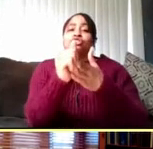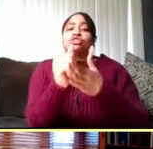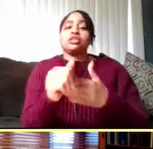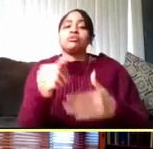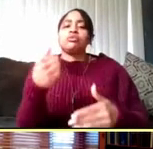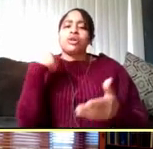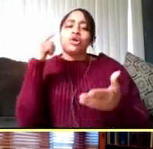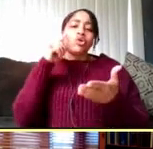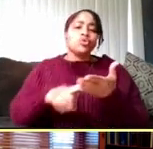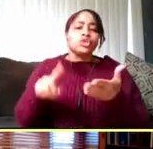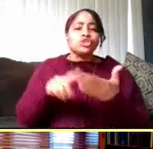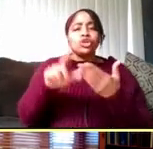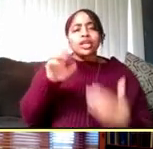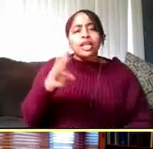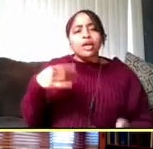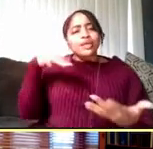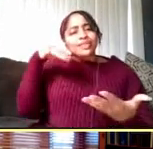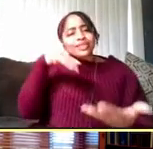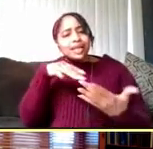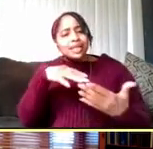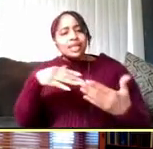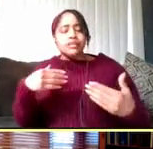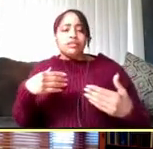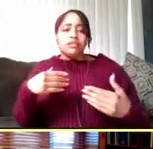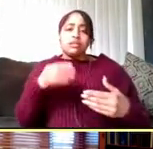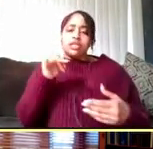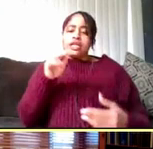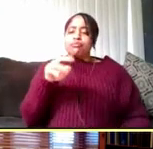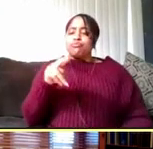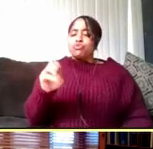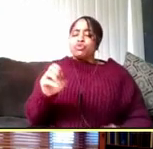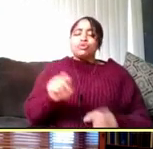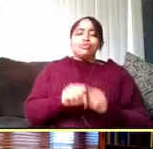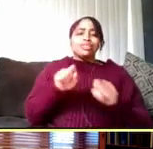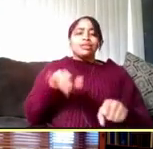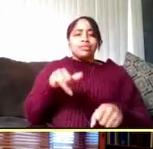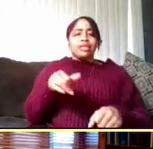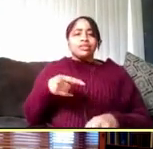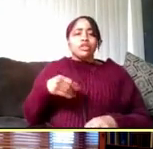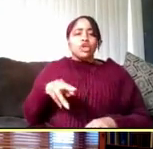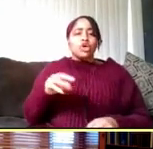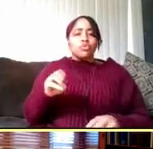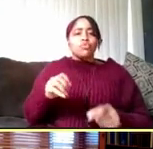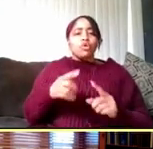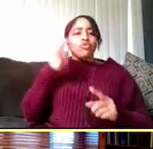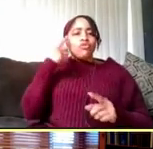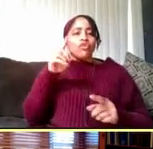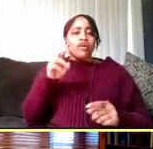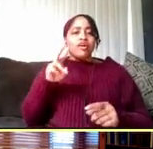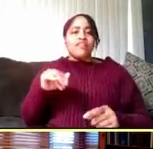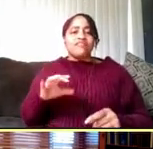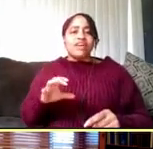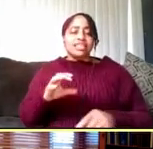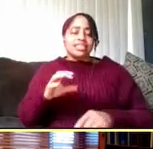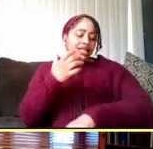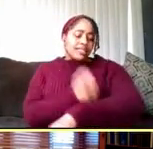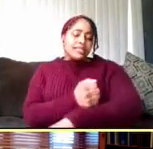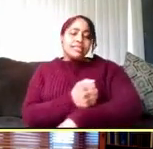We studied the parts of the immune system that respond to vaccines. And I took this slide out from one of my old teaching lectures.